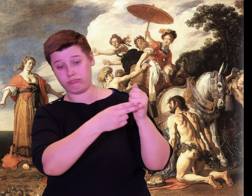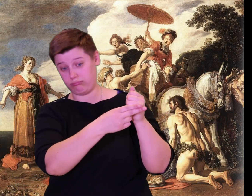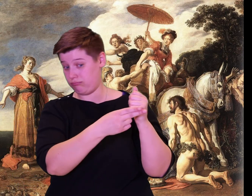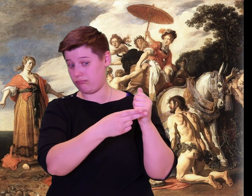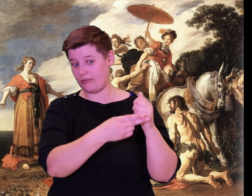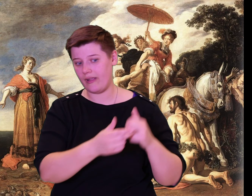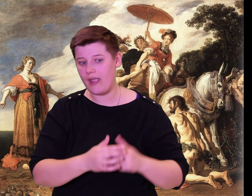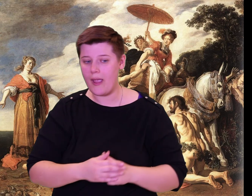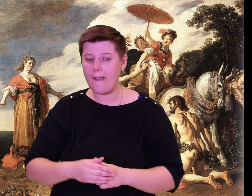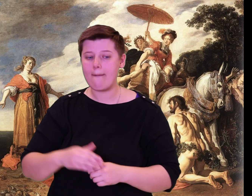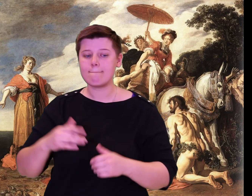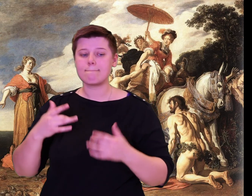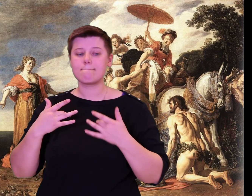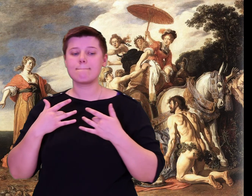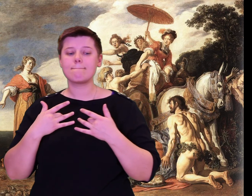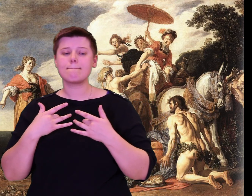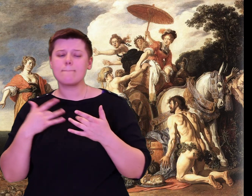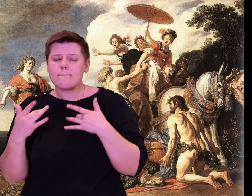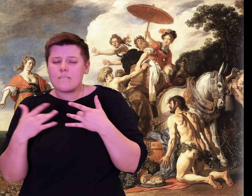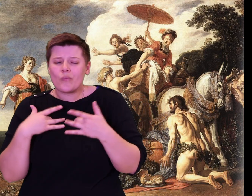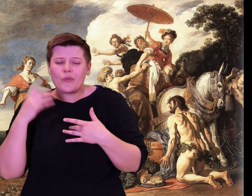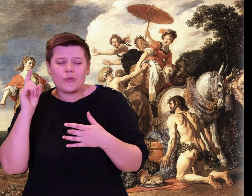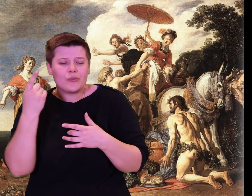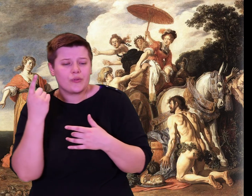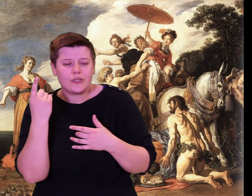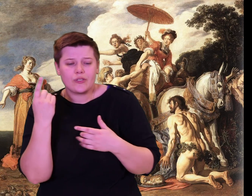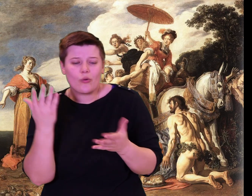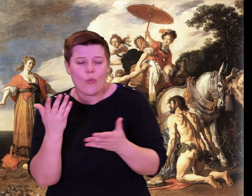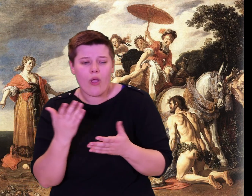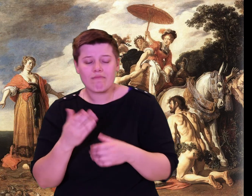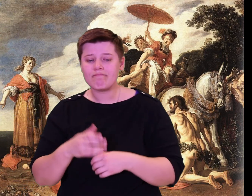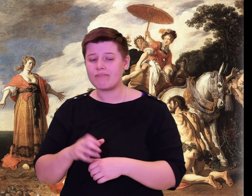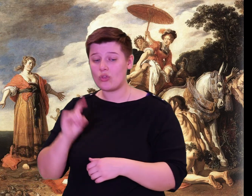I am not weak at any sport men practice.